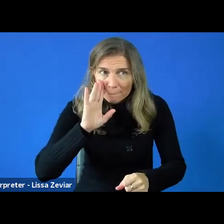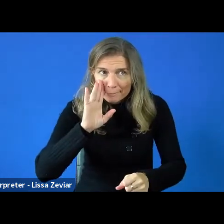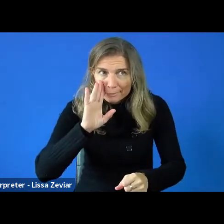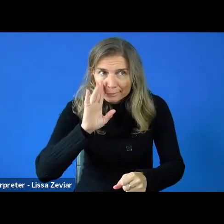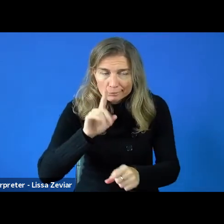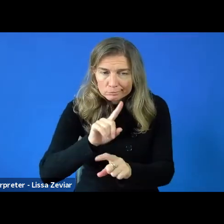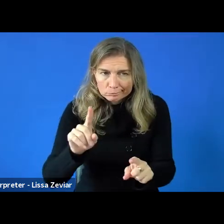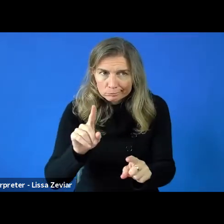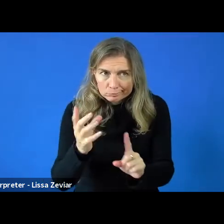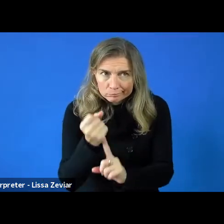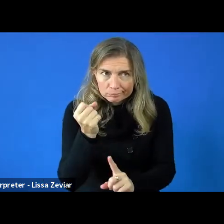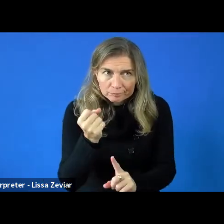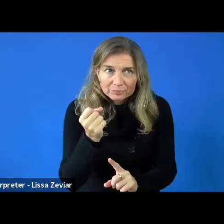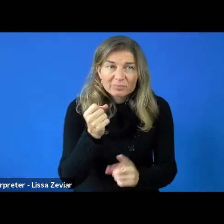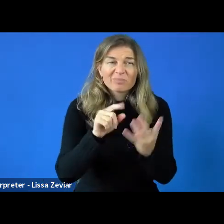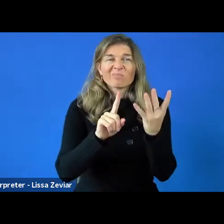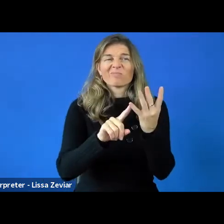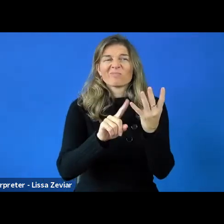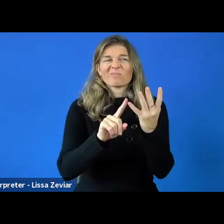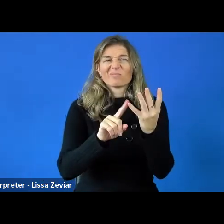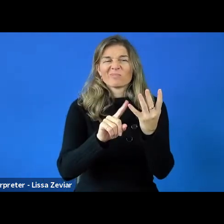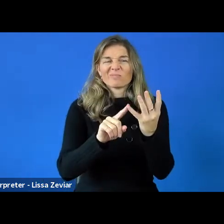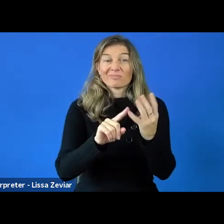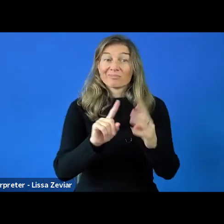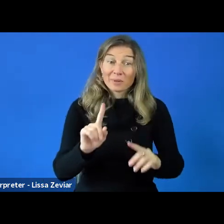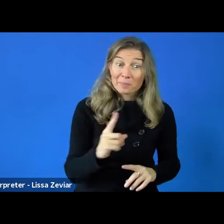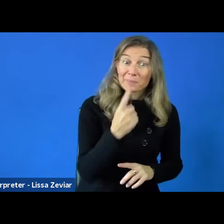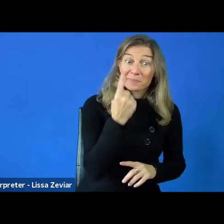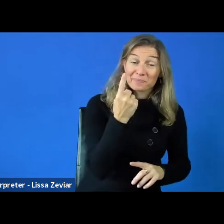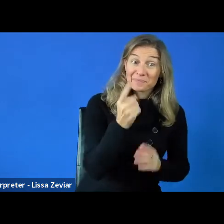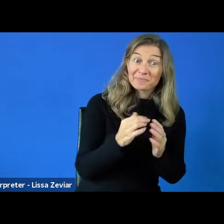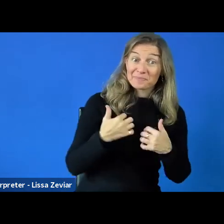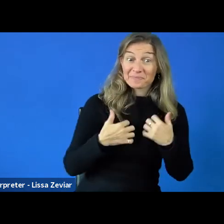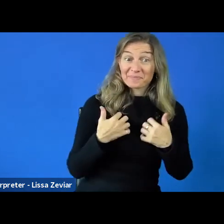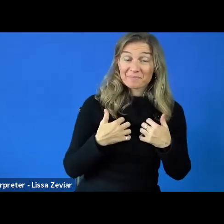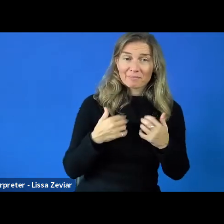And there is a person interested, they disappear and come back